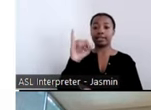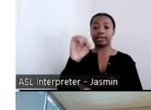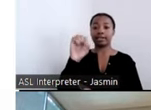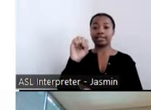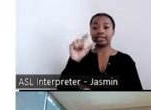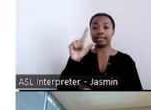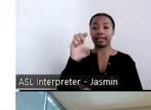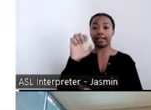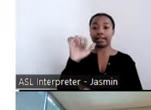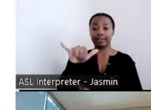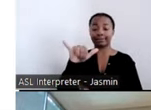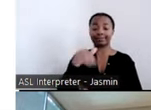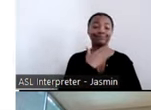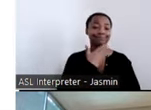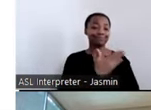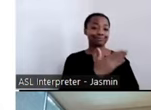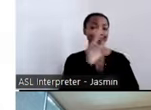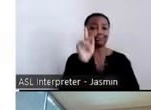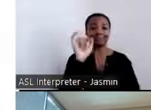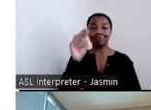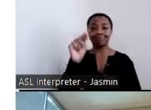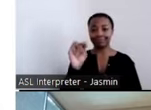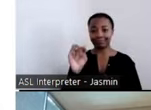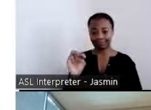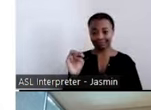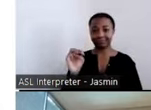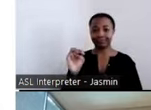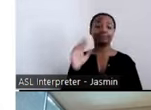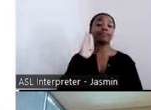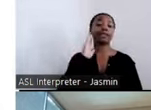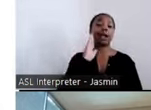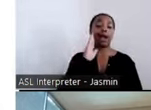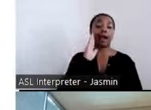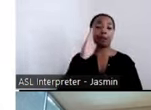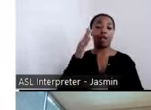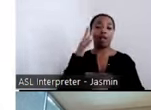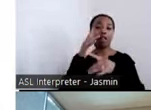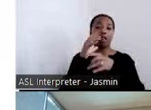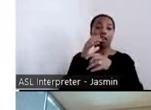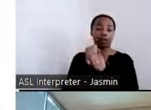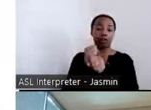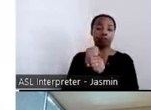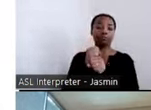Thank you, Kim. I am going to briefly reiterate what Kim just